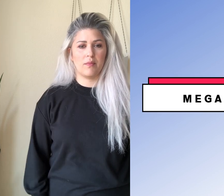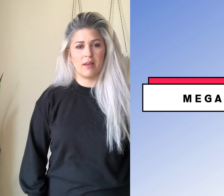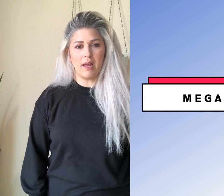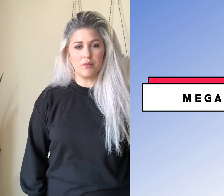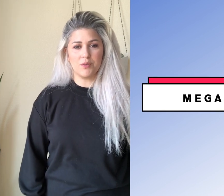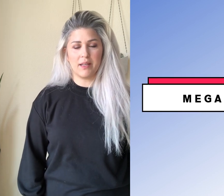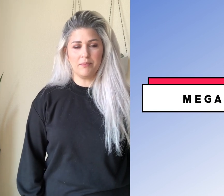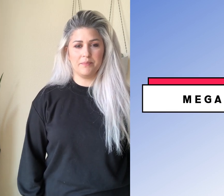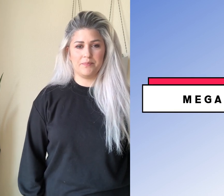Okay, we'll do it again.